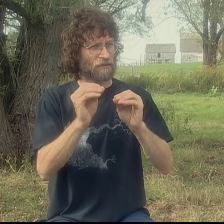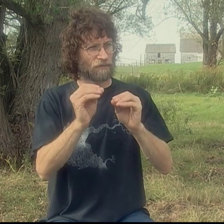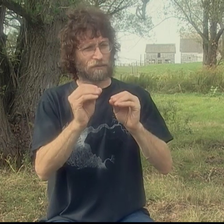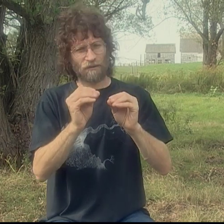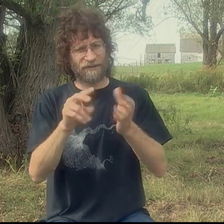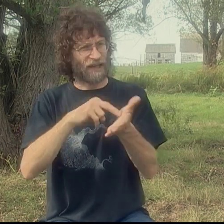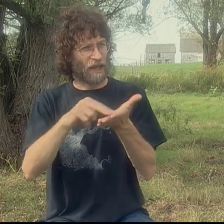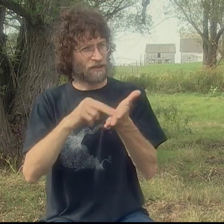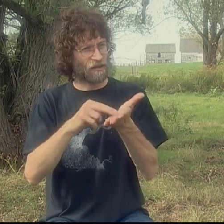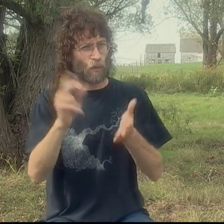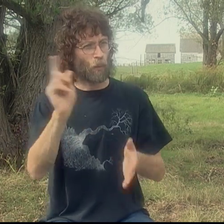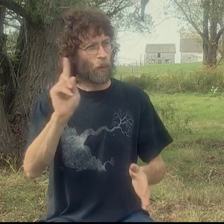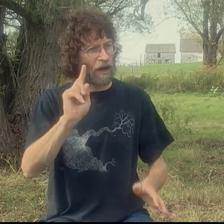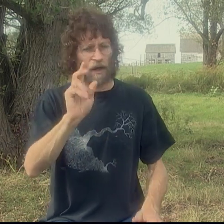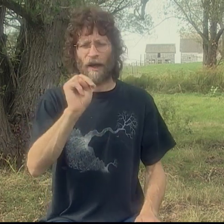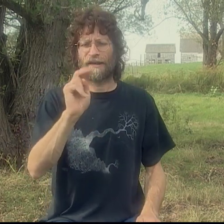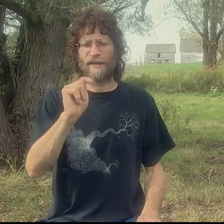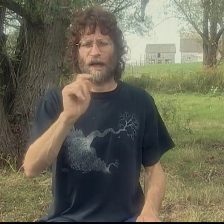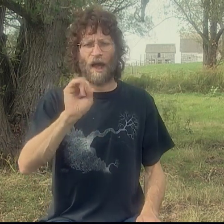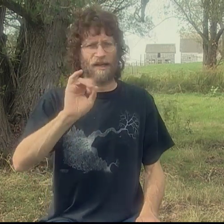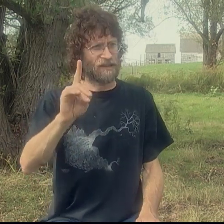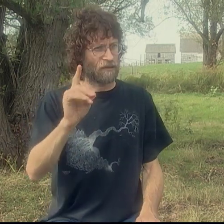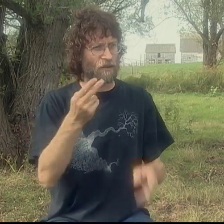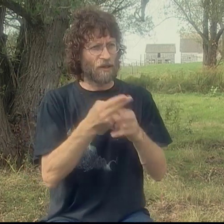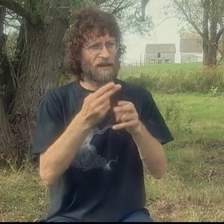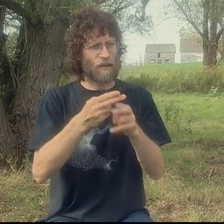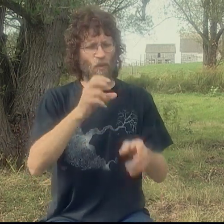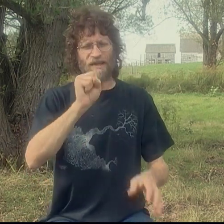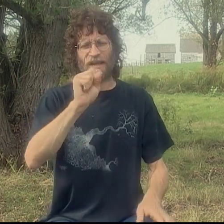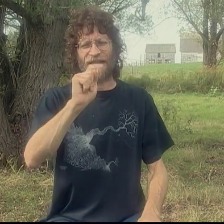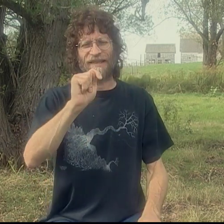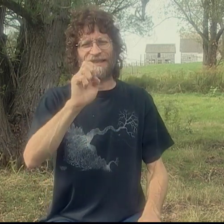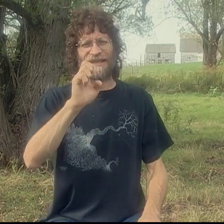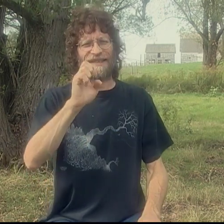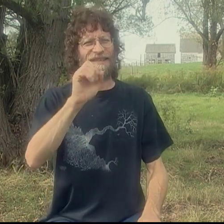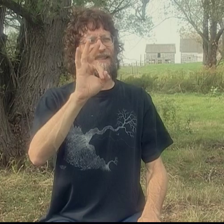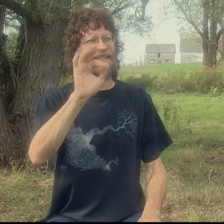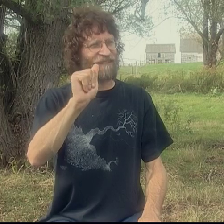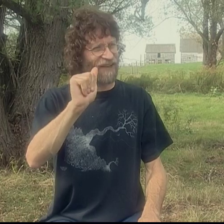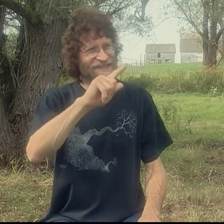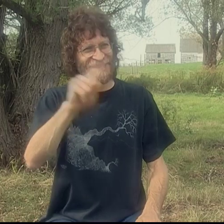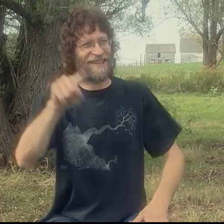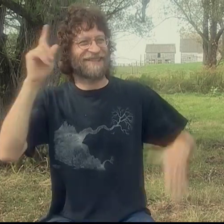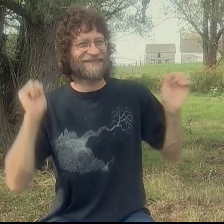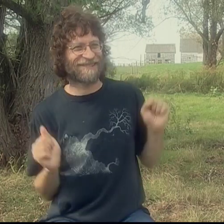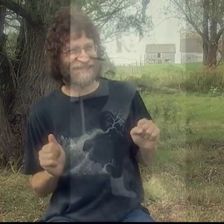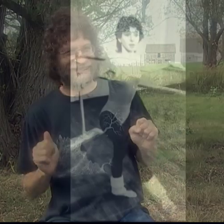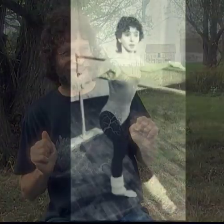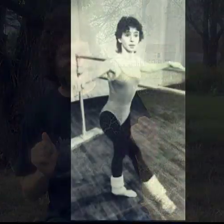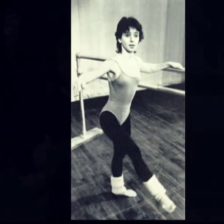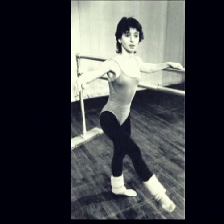There was a lady who taught dance at NTID and her name was Stepha Z.